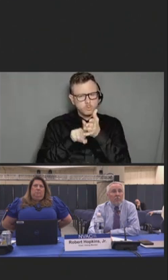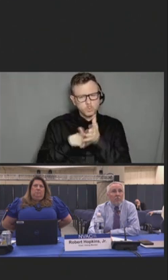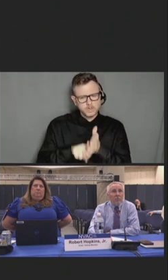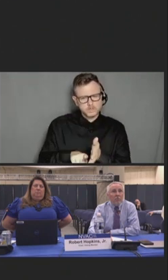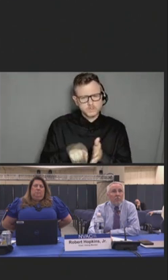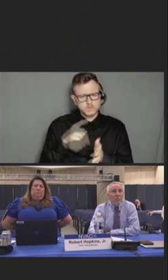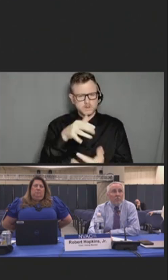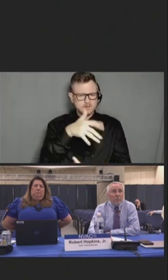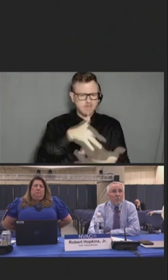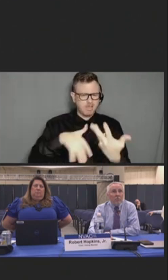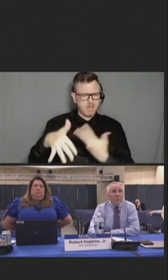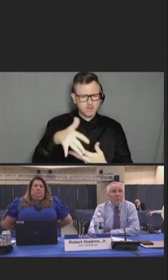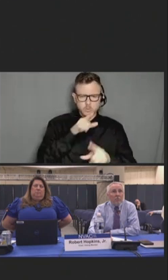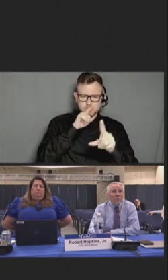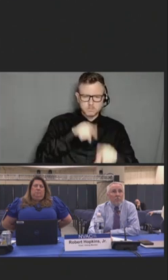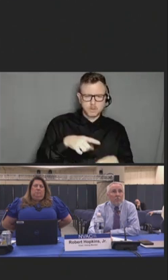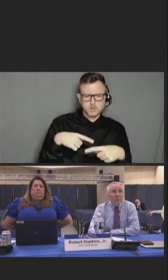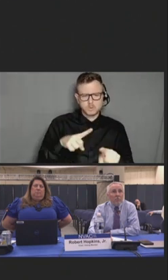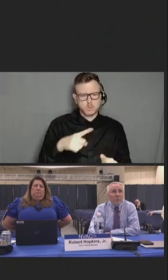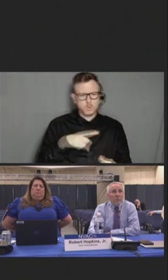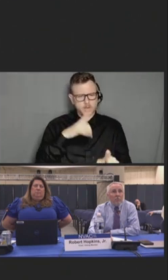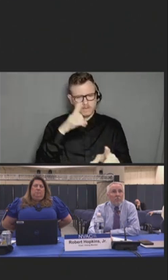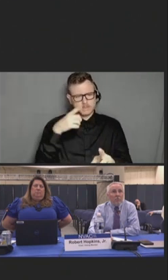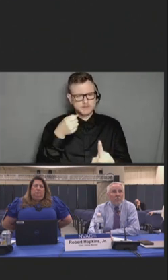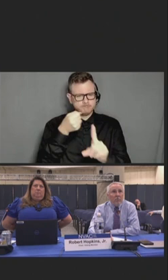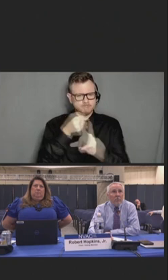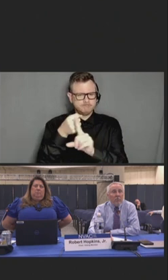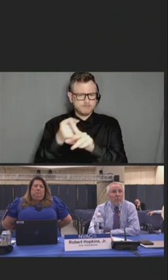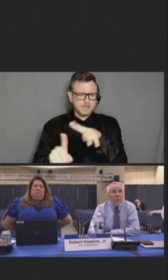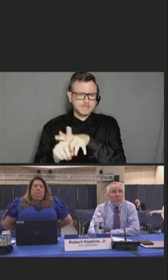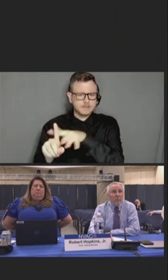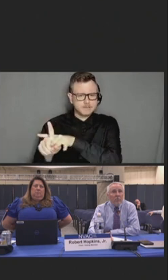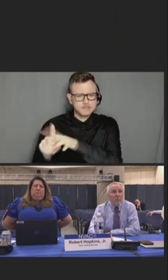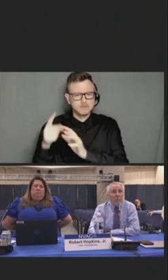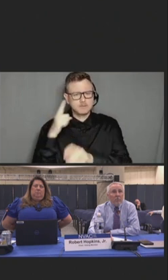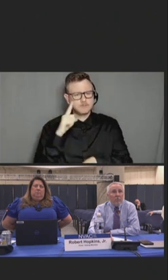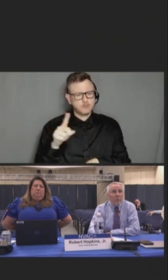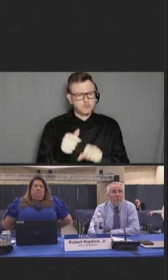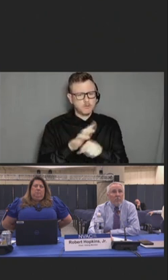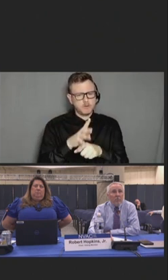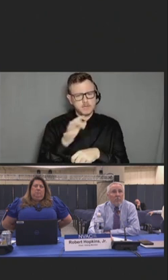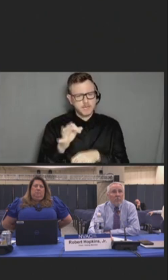My colleagues James Johnson, Kylie Otton and I examined how economic hardship experienced